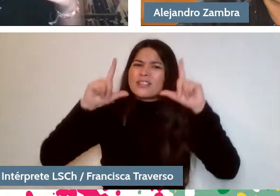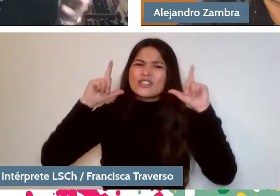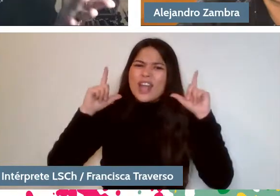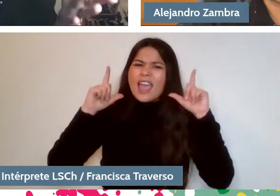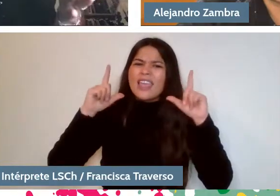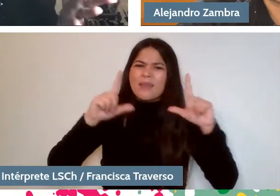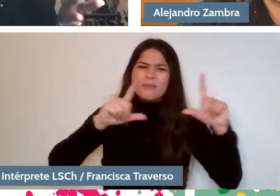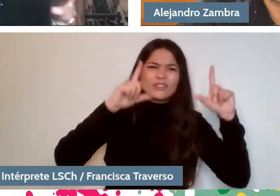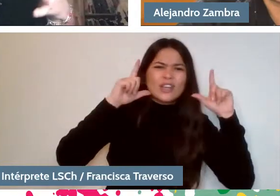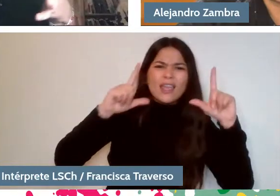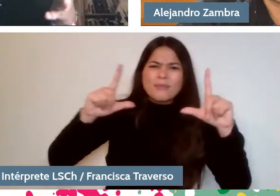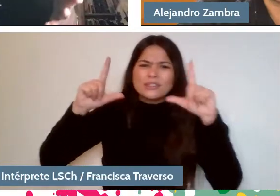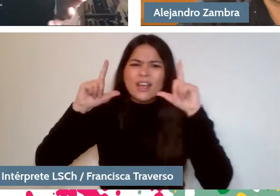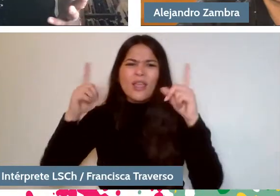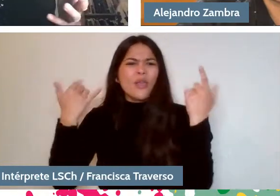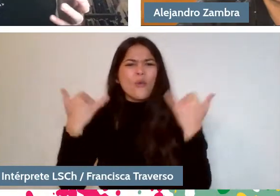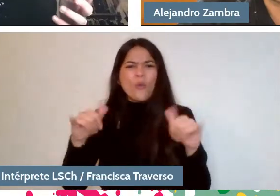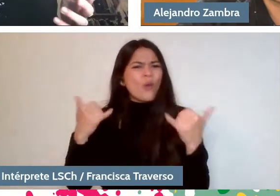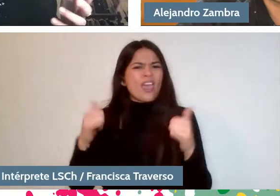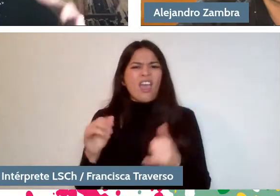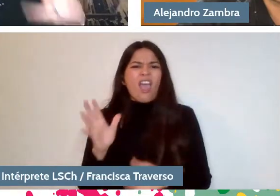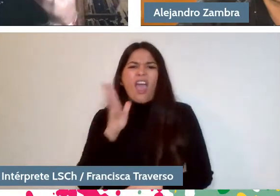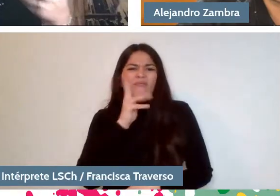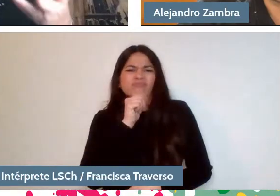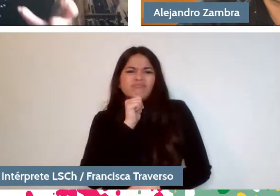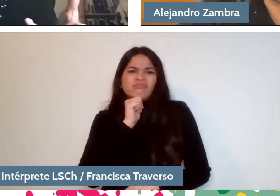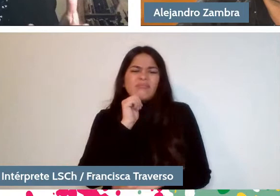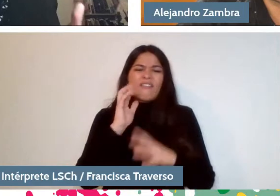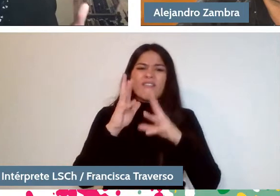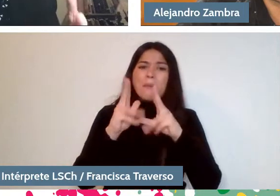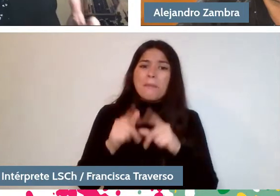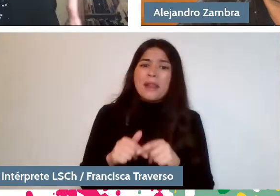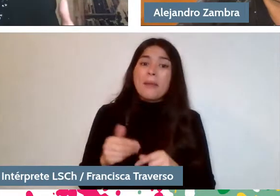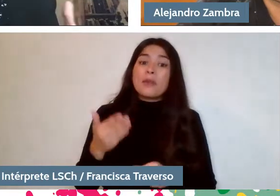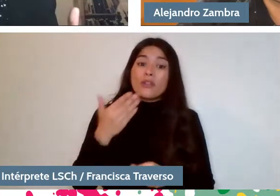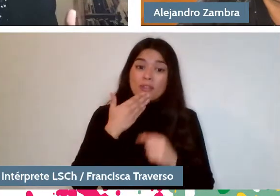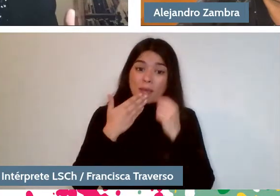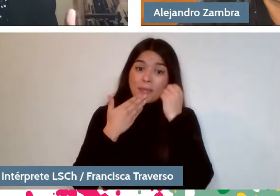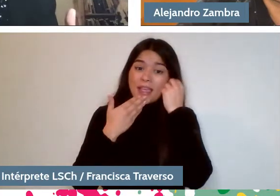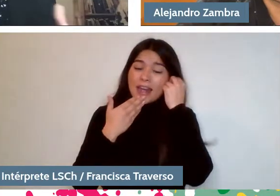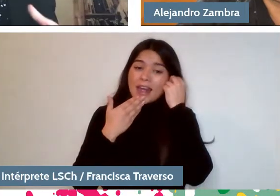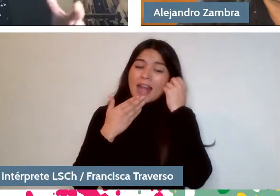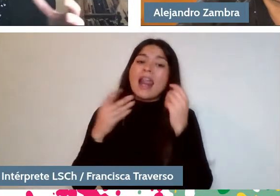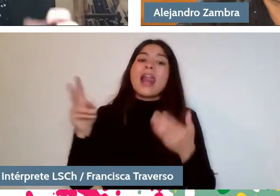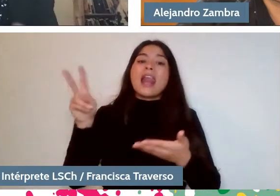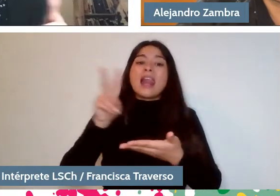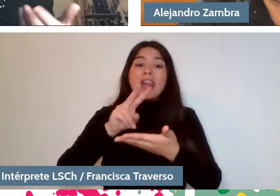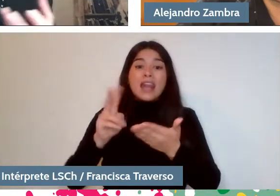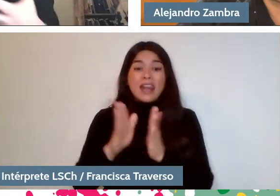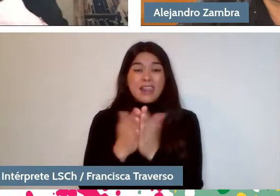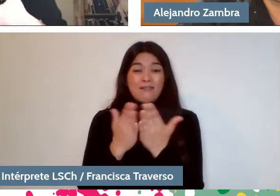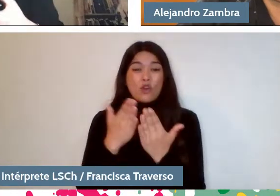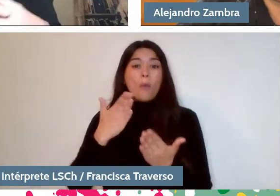but we also have stories like in "My Documents" in the book "My Documents", haracters who play at being a family,